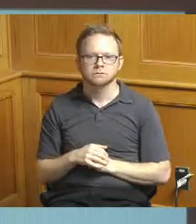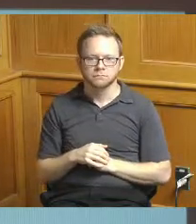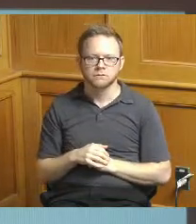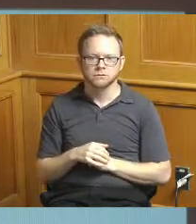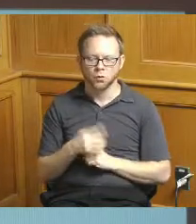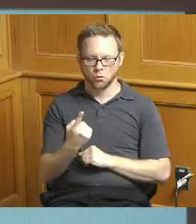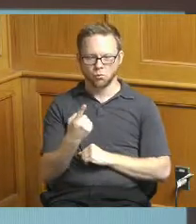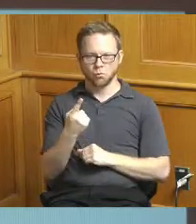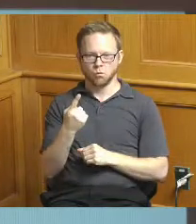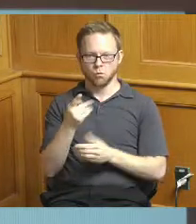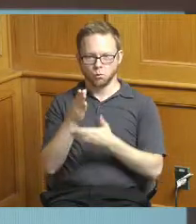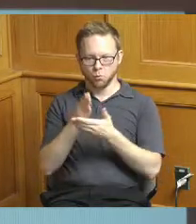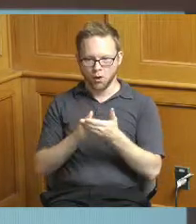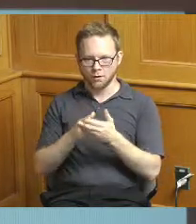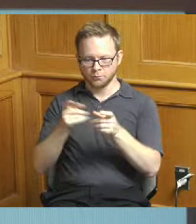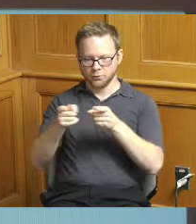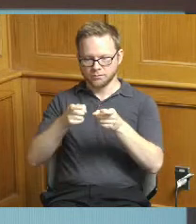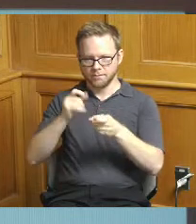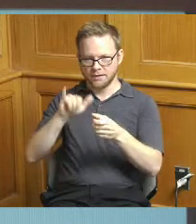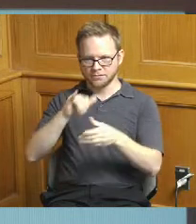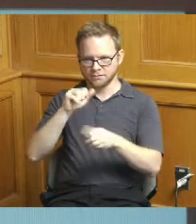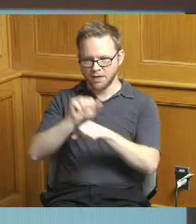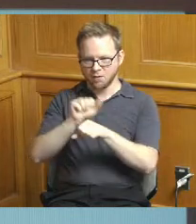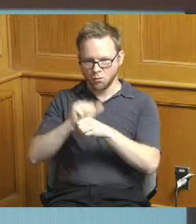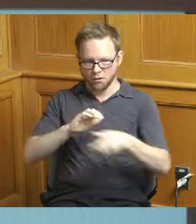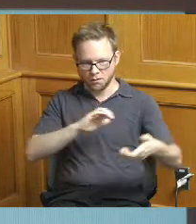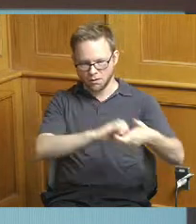we'll start to see we hope to see some progress on that in the latter half of the year